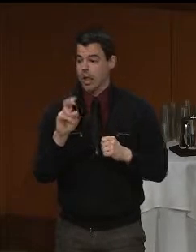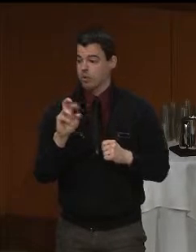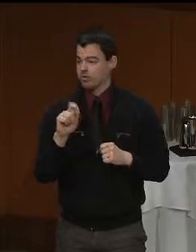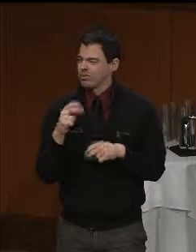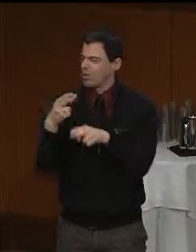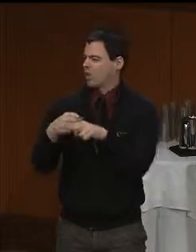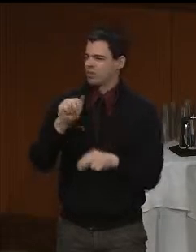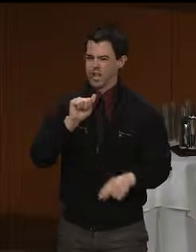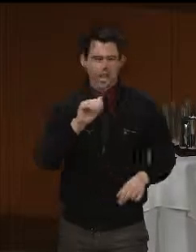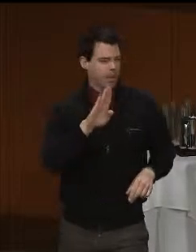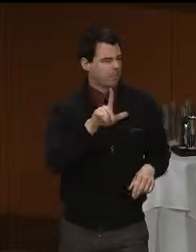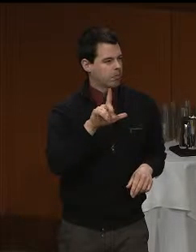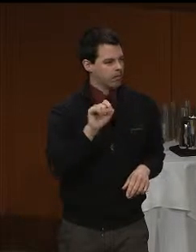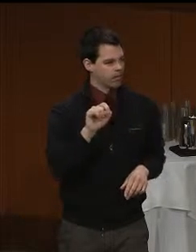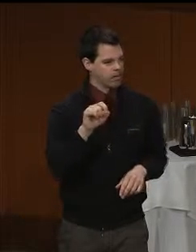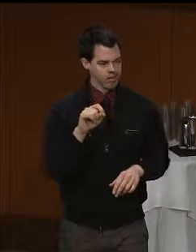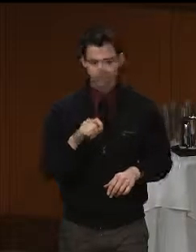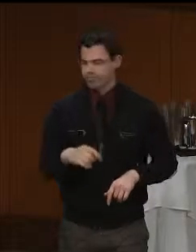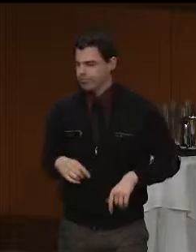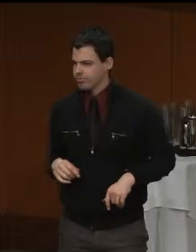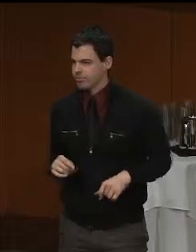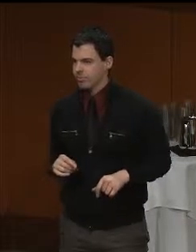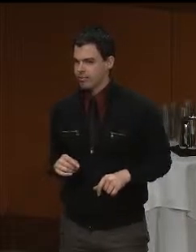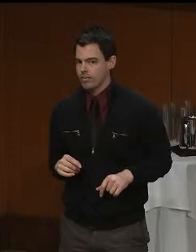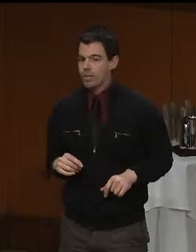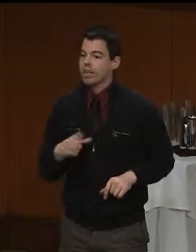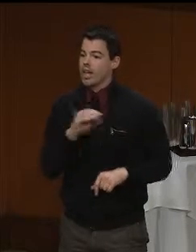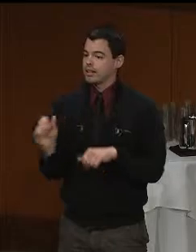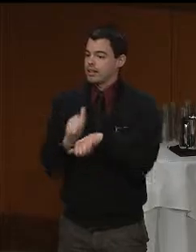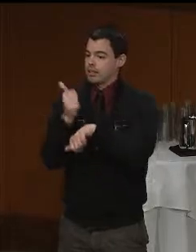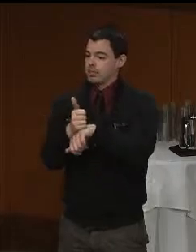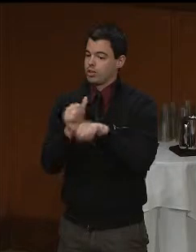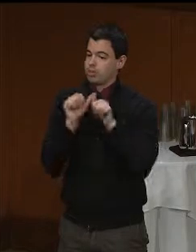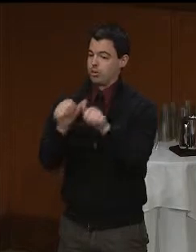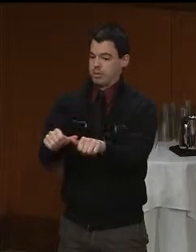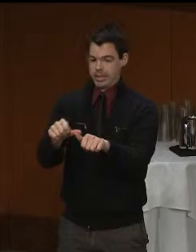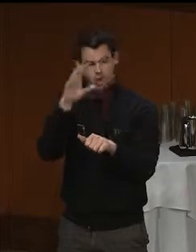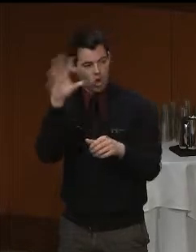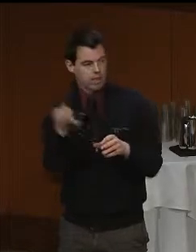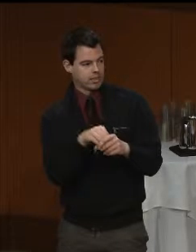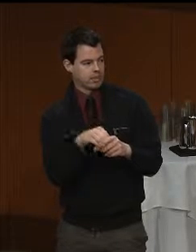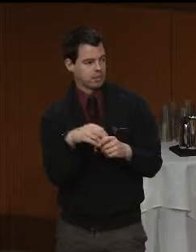for their loved ones, and establishing a permanent Autism Commission which includes families